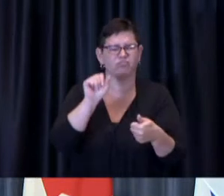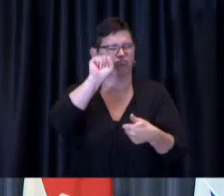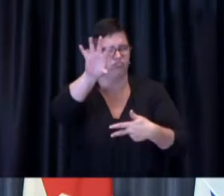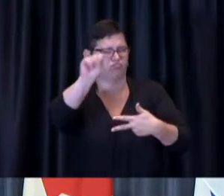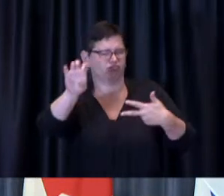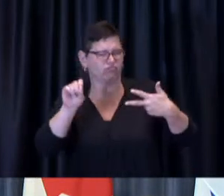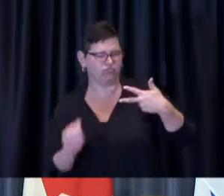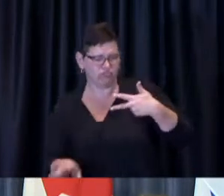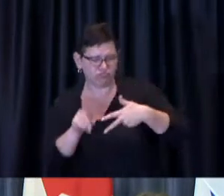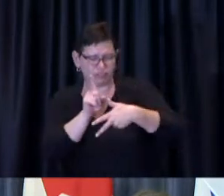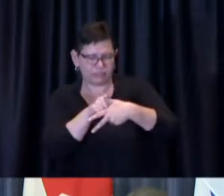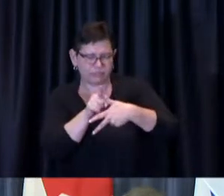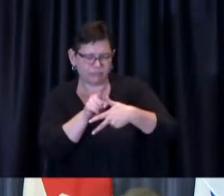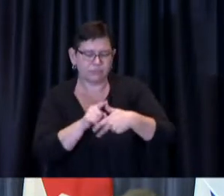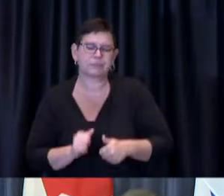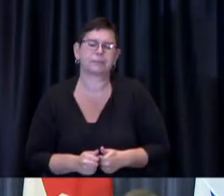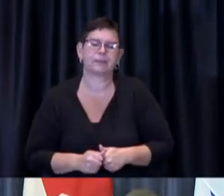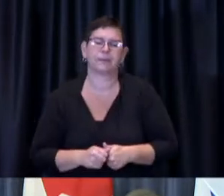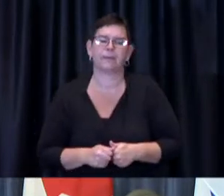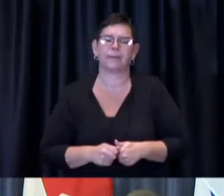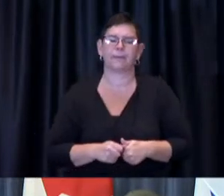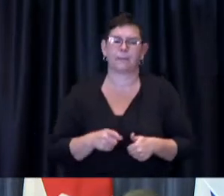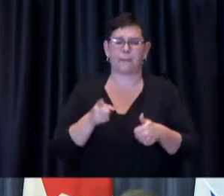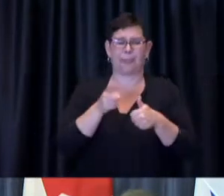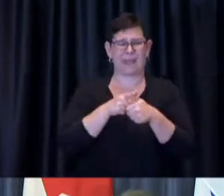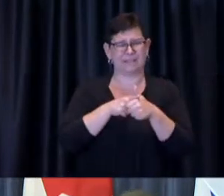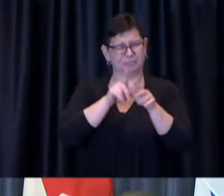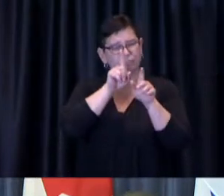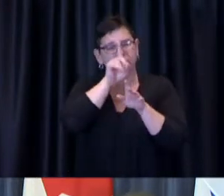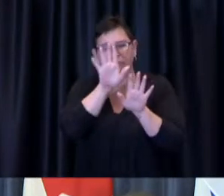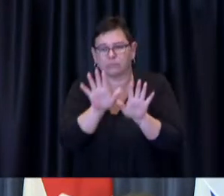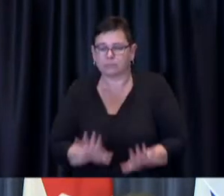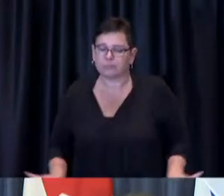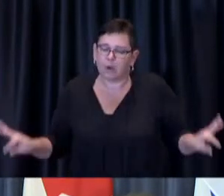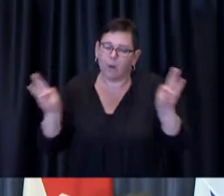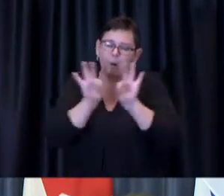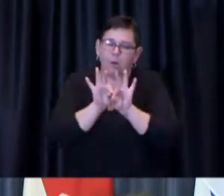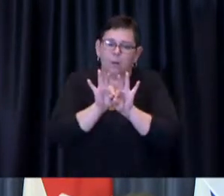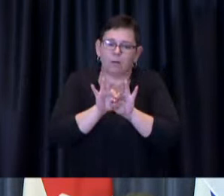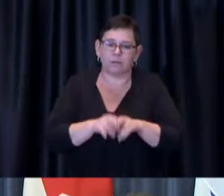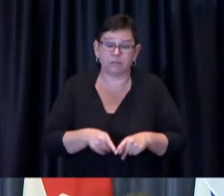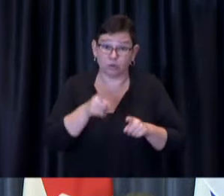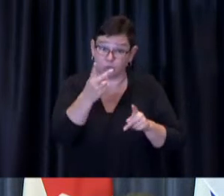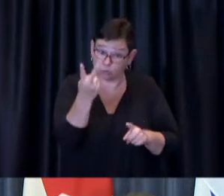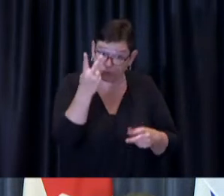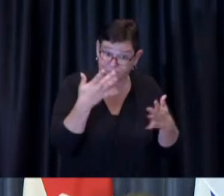First and most importantly, breakthrough infections are not common.